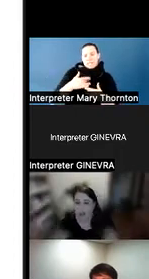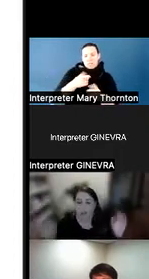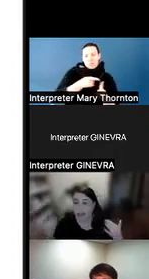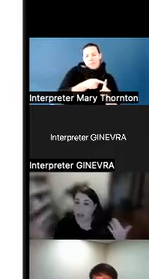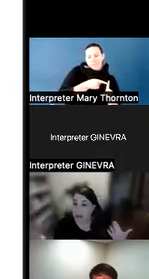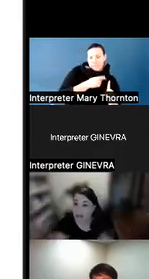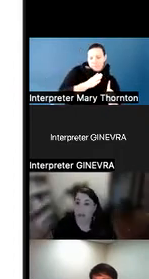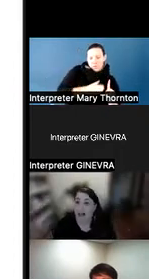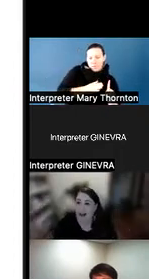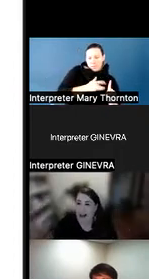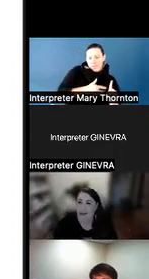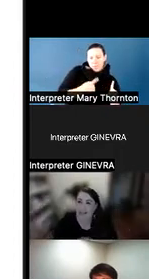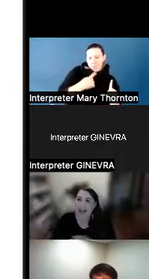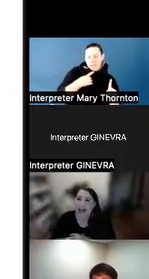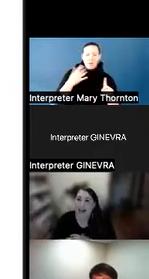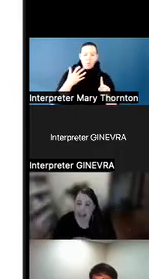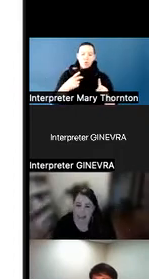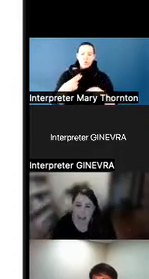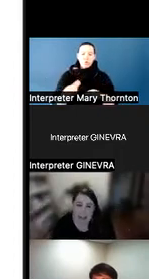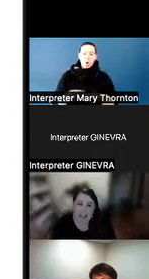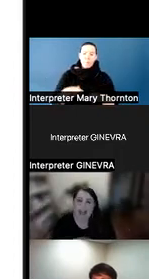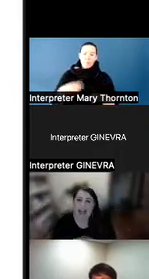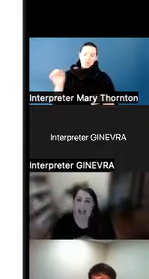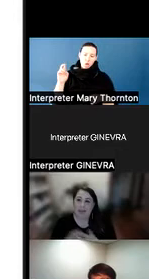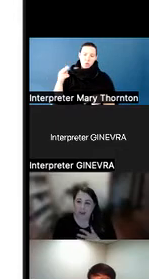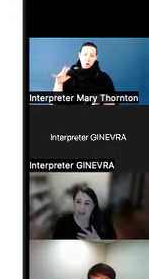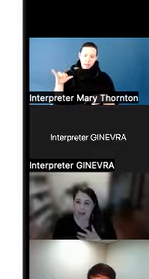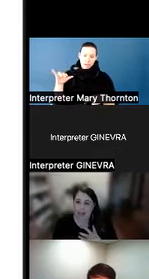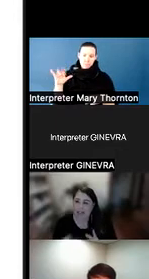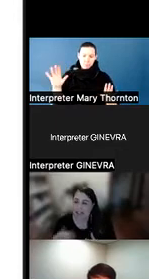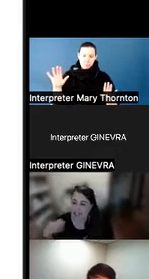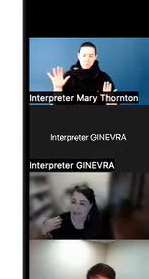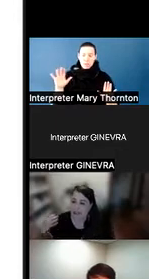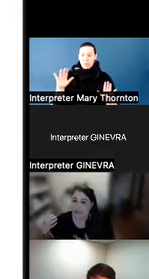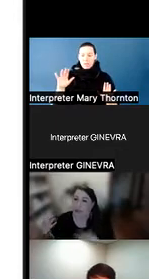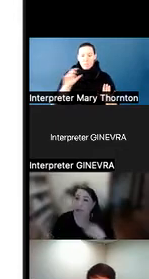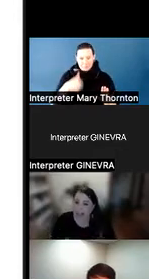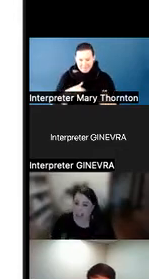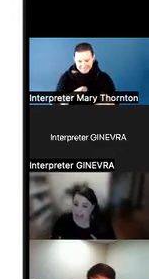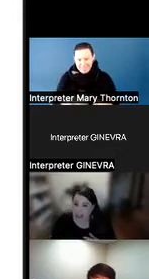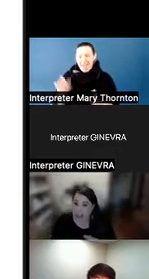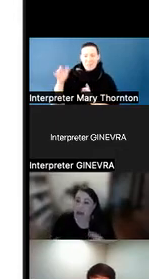But it's not me. And that way, as opposed to having to reactively correct